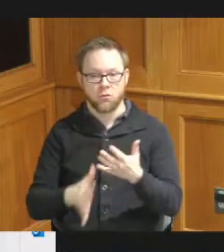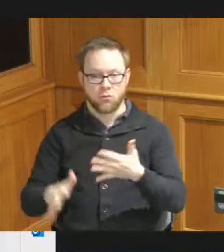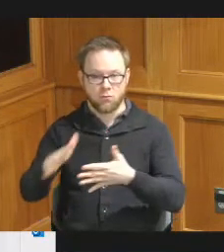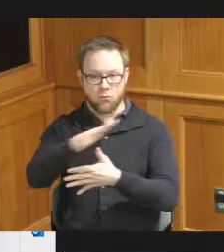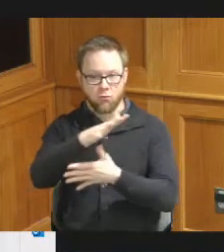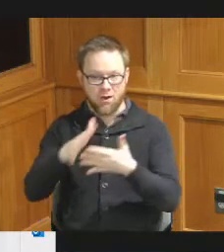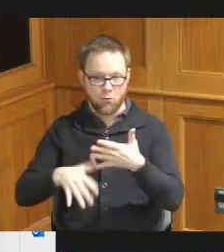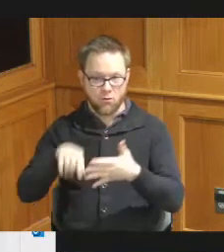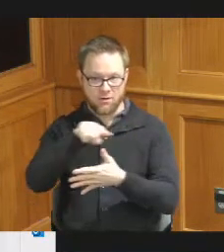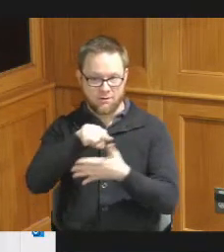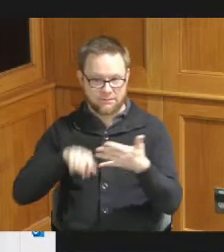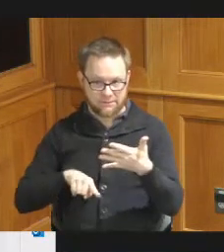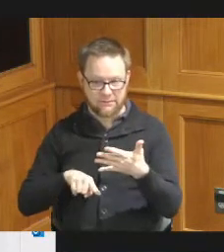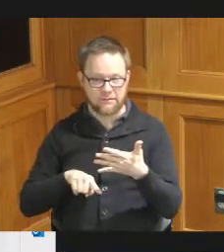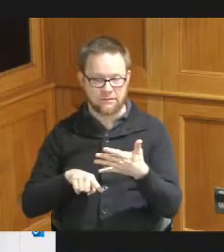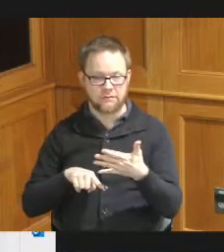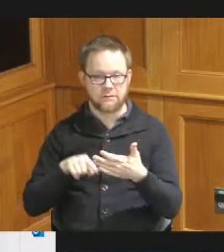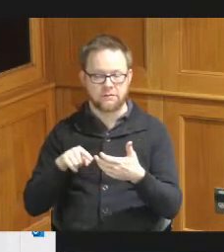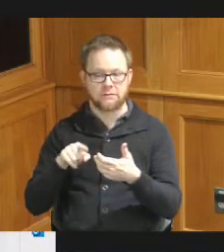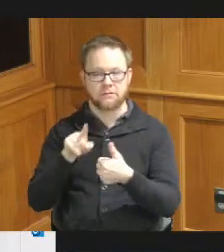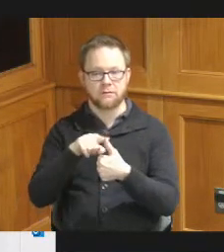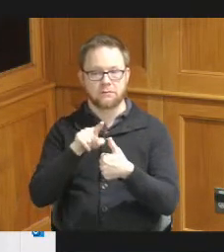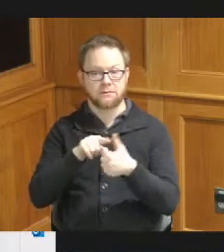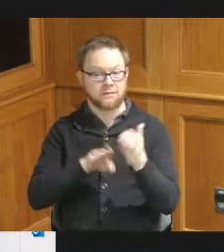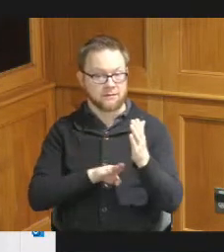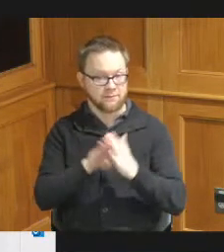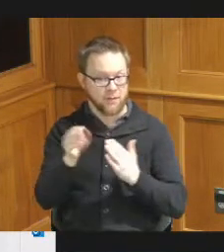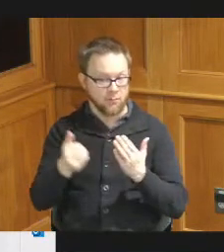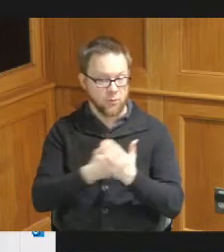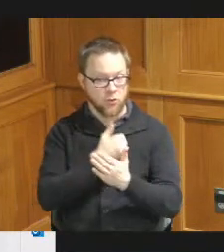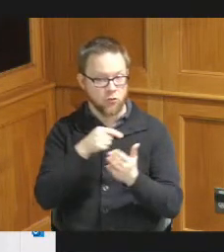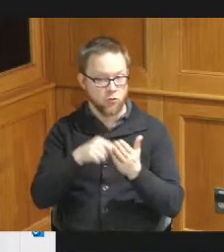through those surveys we heard were the development of new affordable rental housing